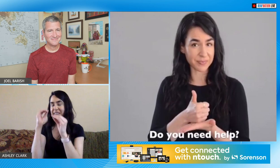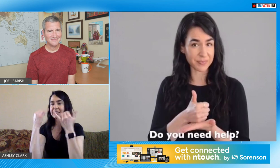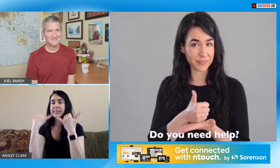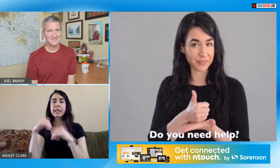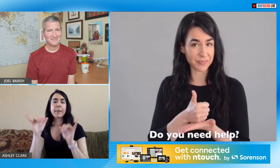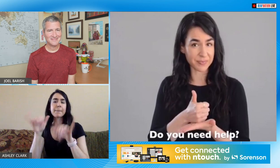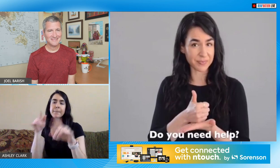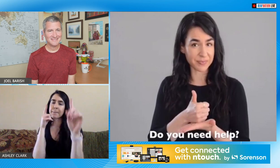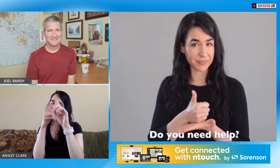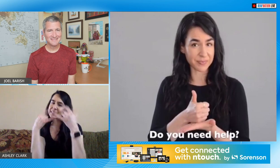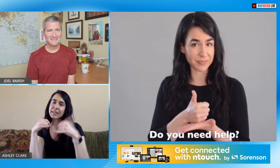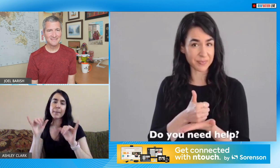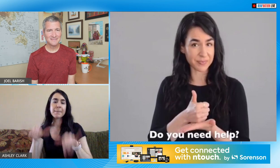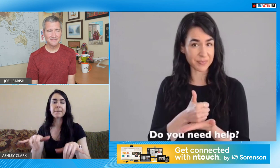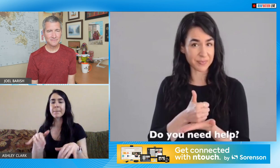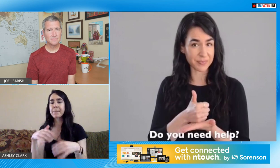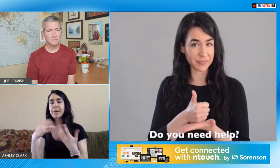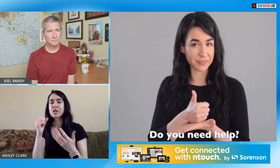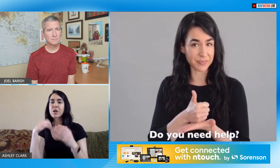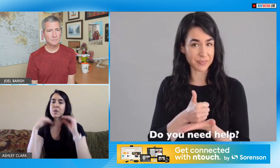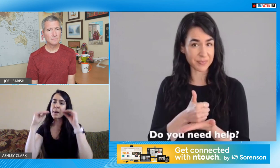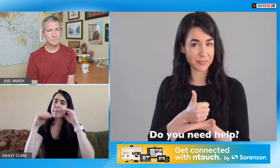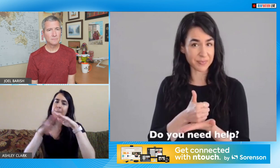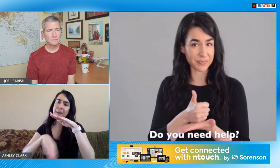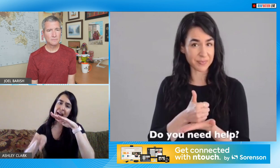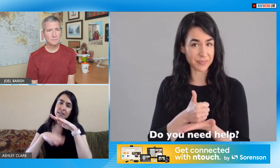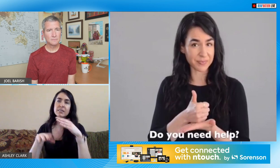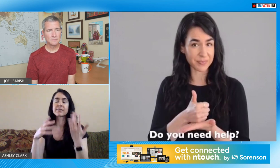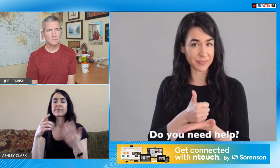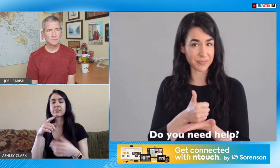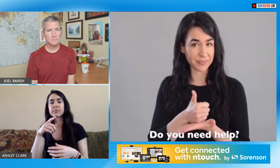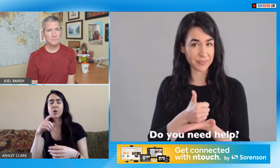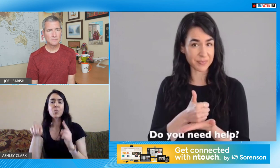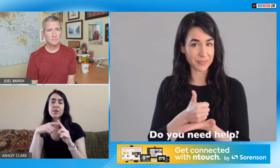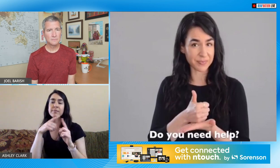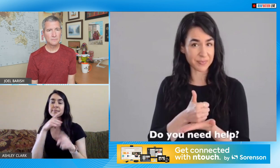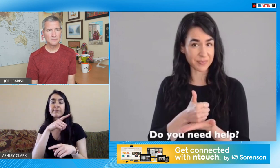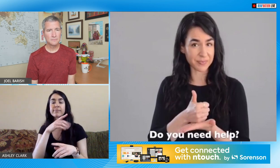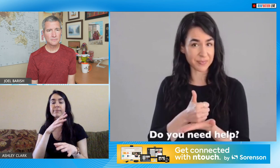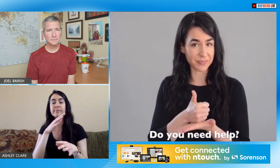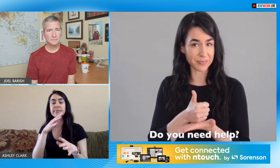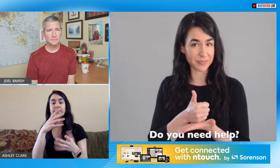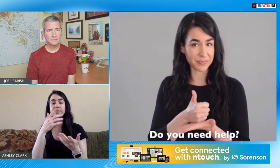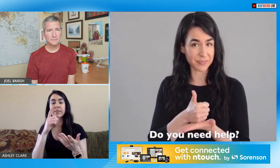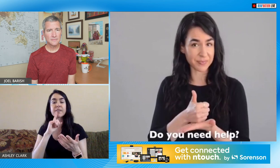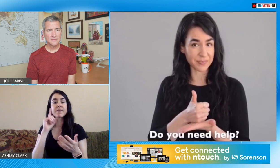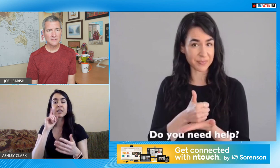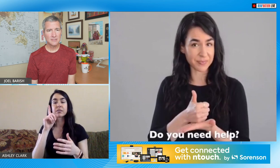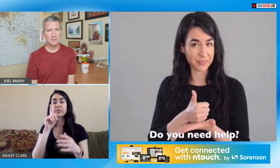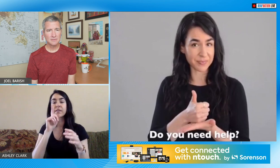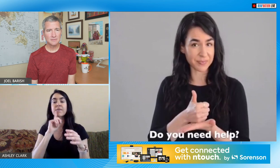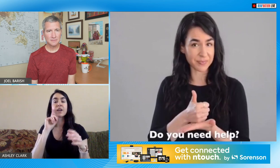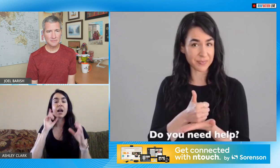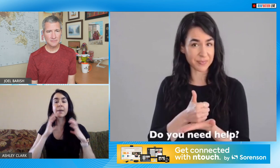today I have the same goal I did today as I did when I started so we keep the